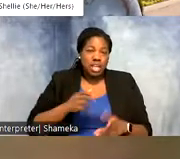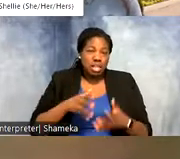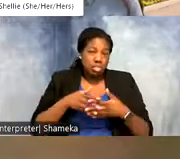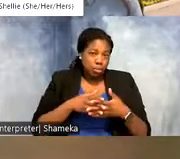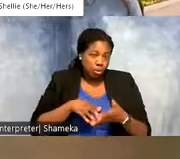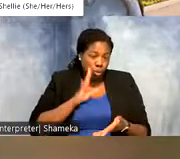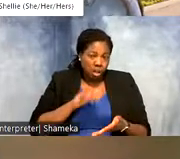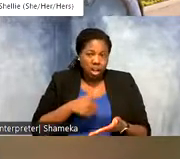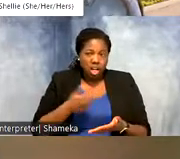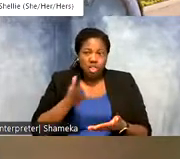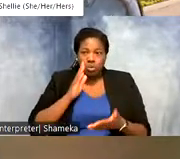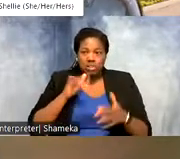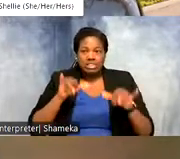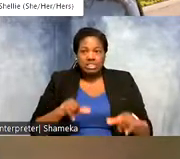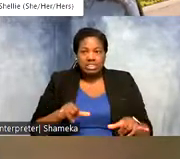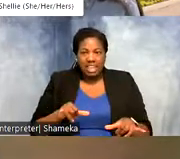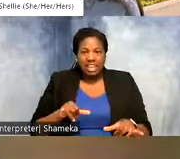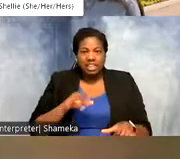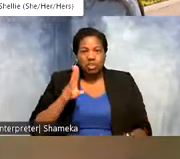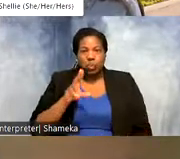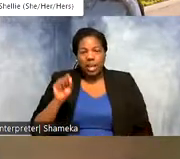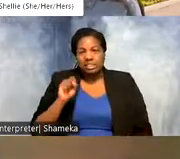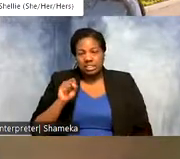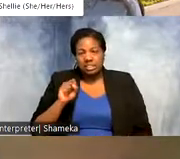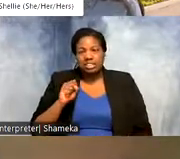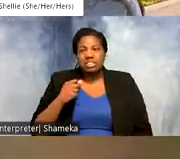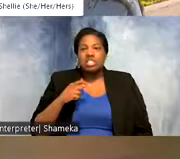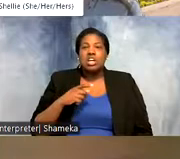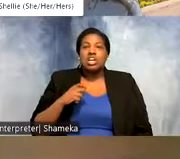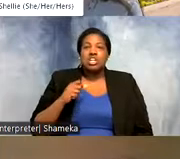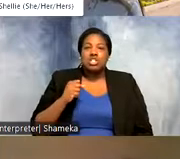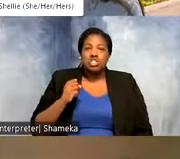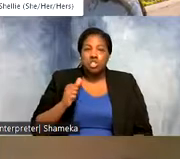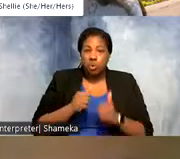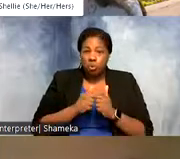others will just stay in the southern US states, so it still migrates very far away, but not as far as